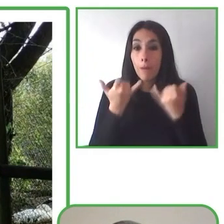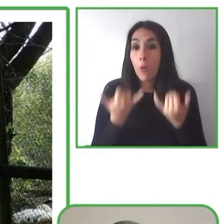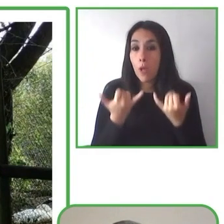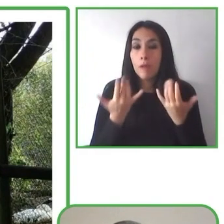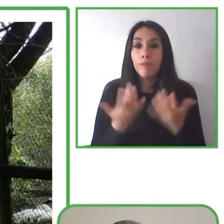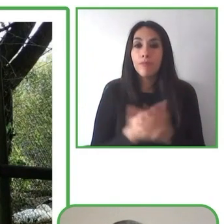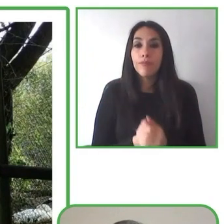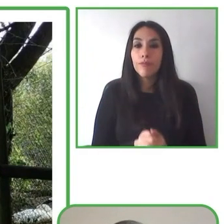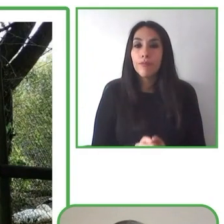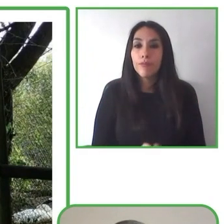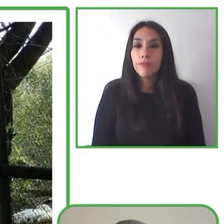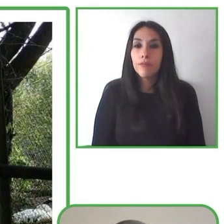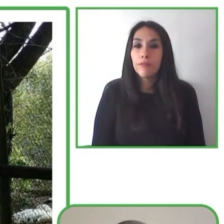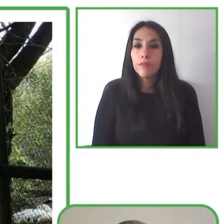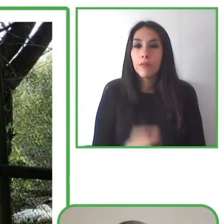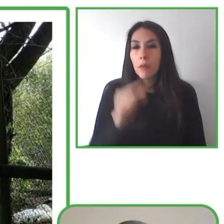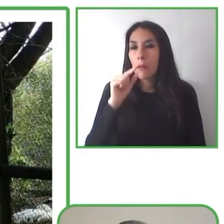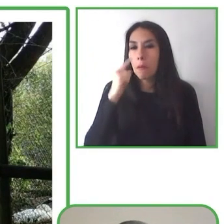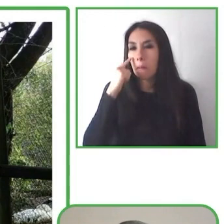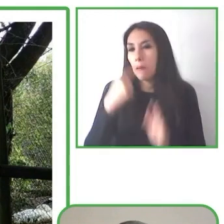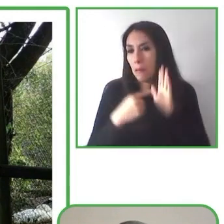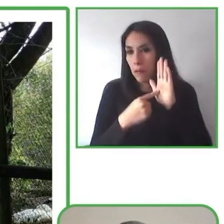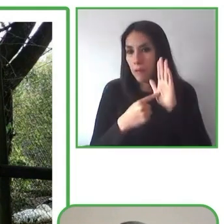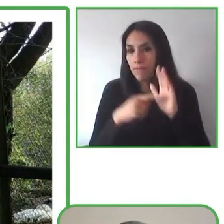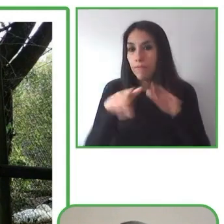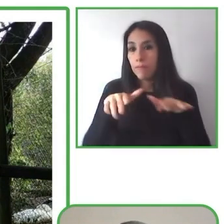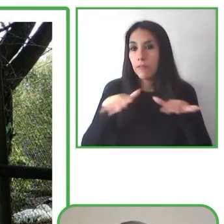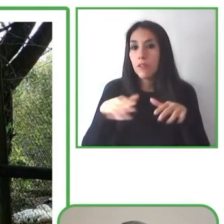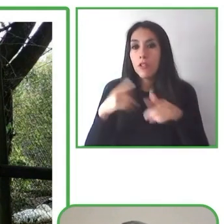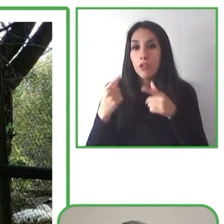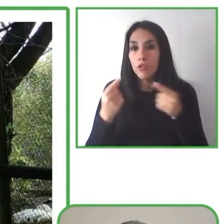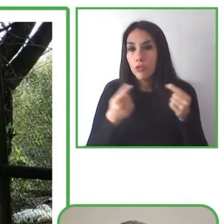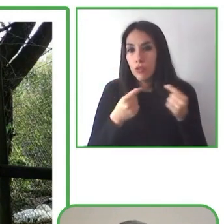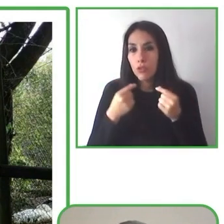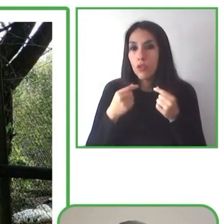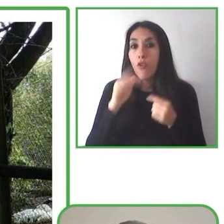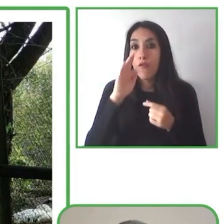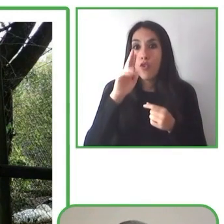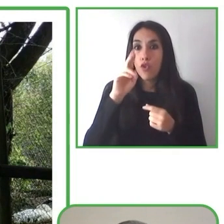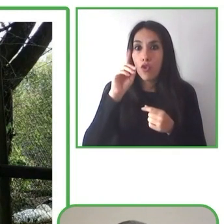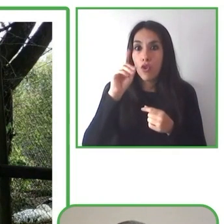The work that we're doing as the foundation tourism provides incredible